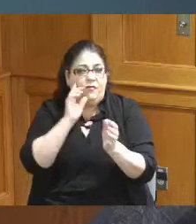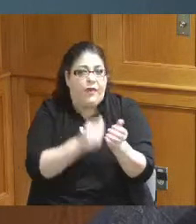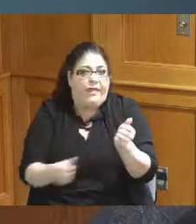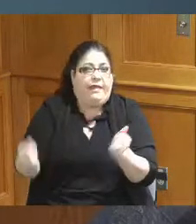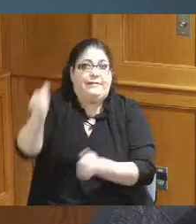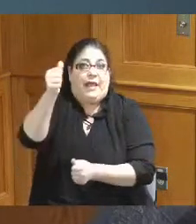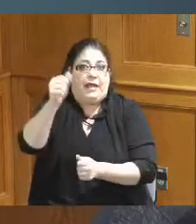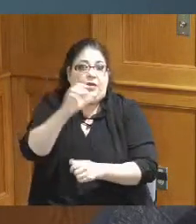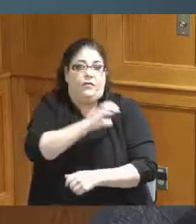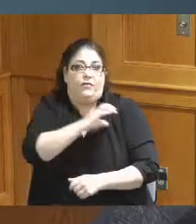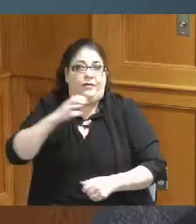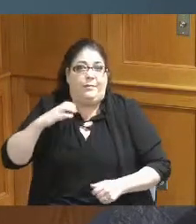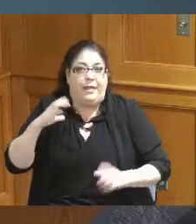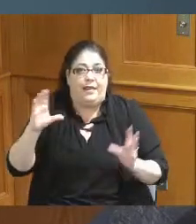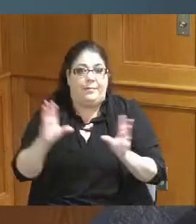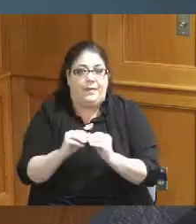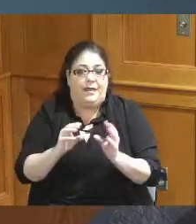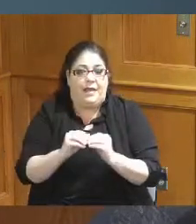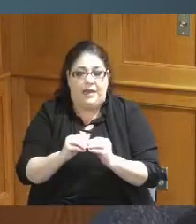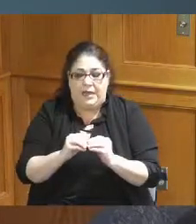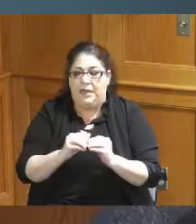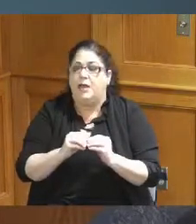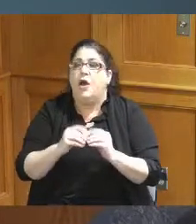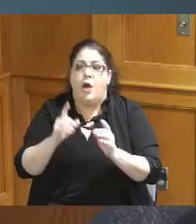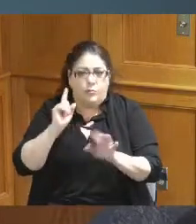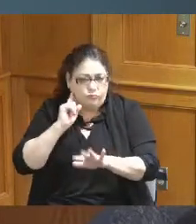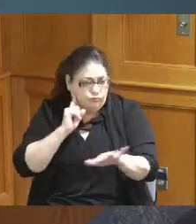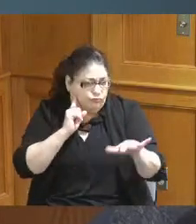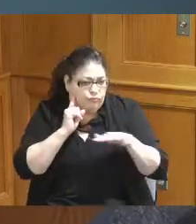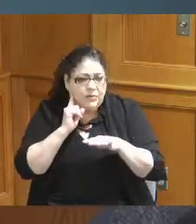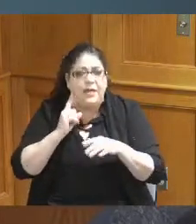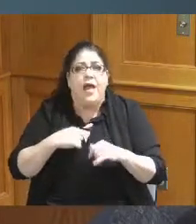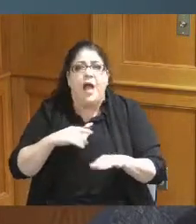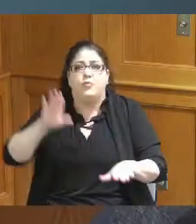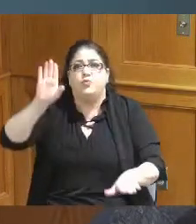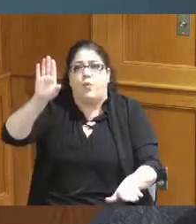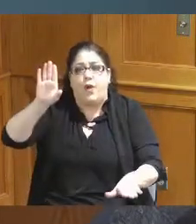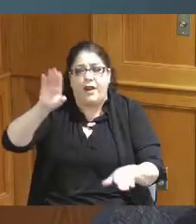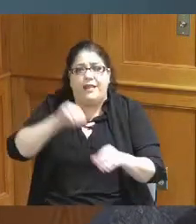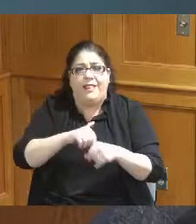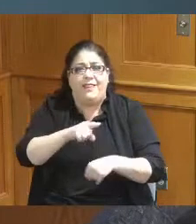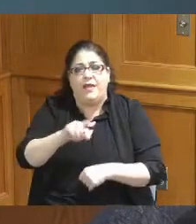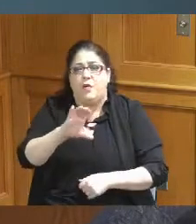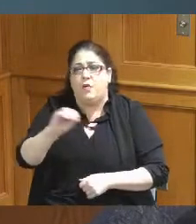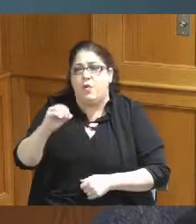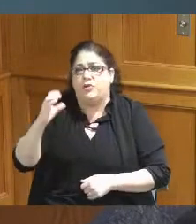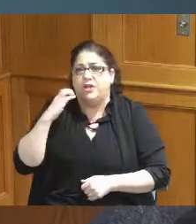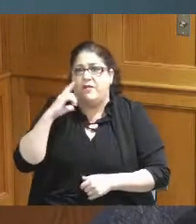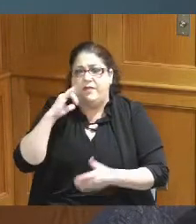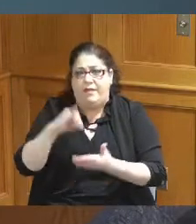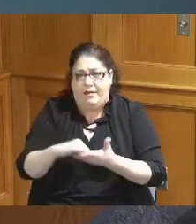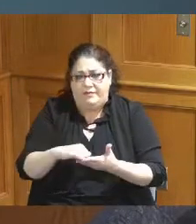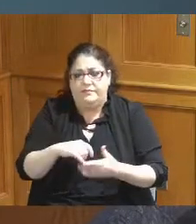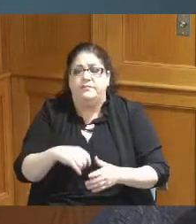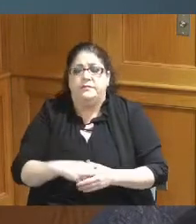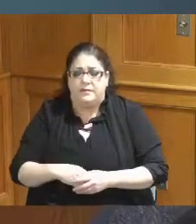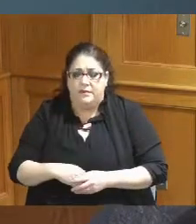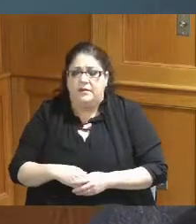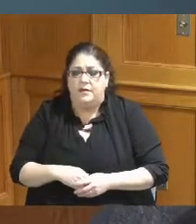meeting and I was happy to be sworn in and I was one of the co-chairs of that and excited